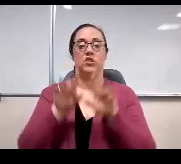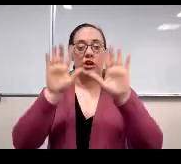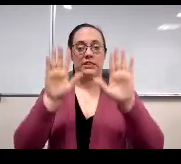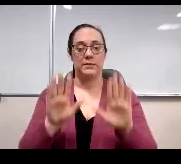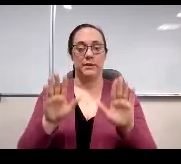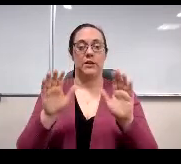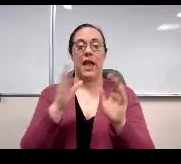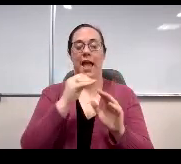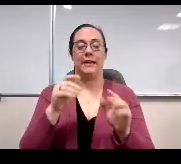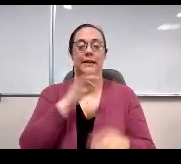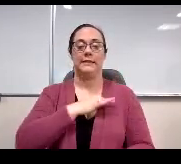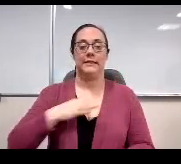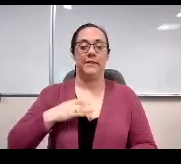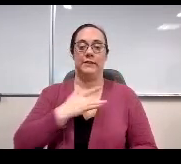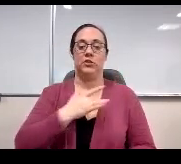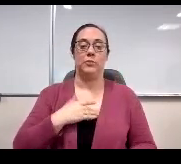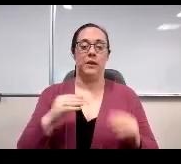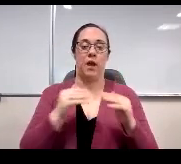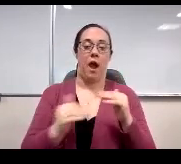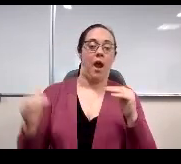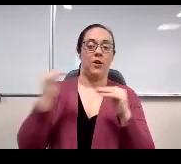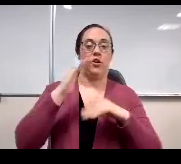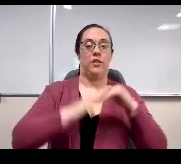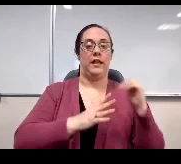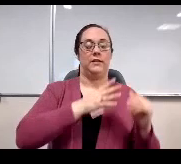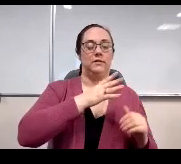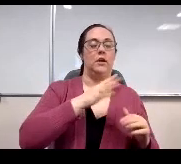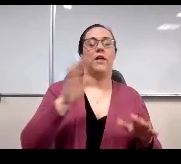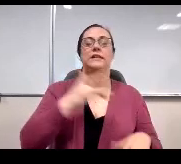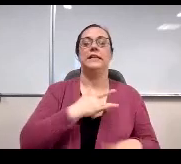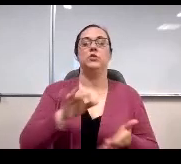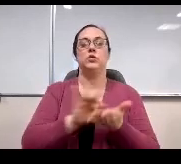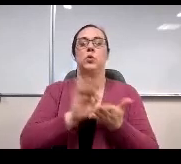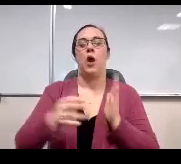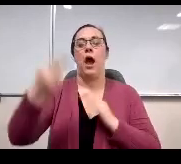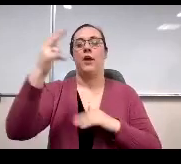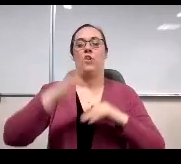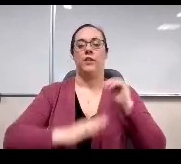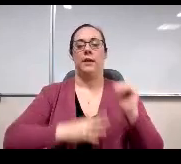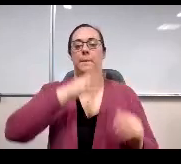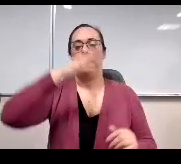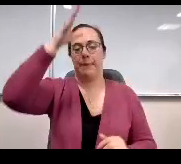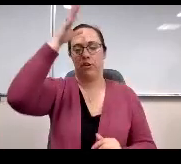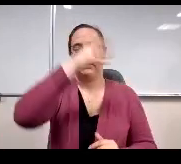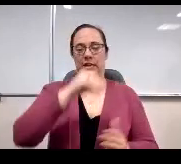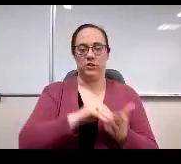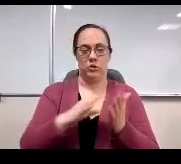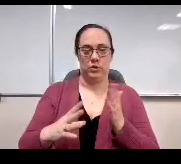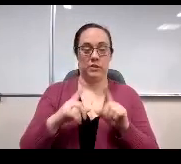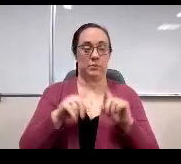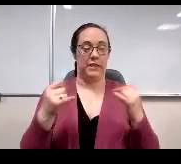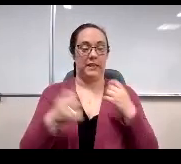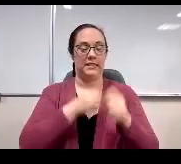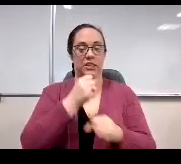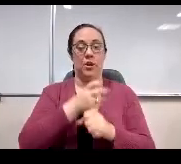staff repeatedly score higher than both students and parents. This year, parents and students wear this thing.